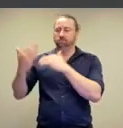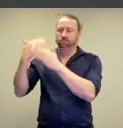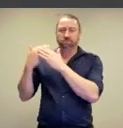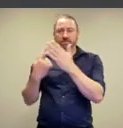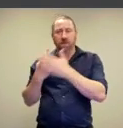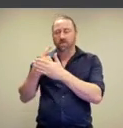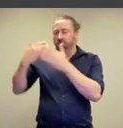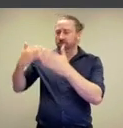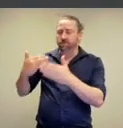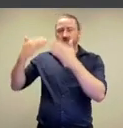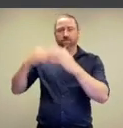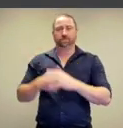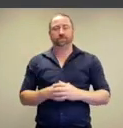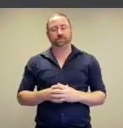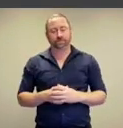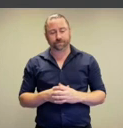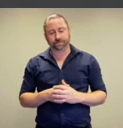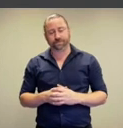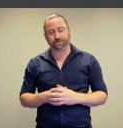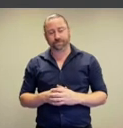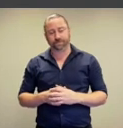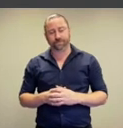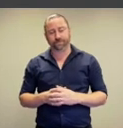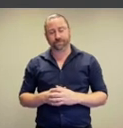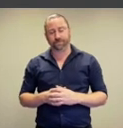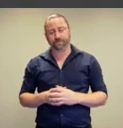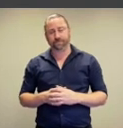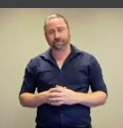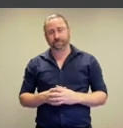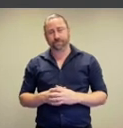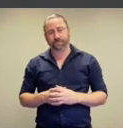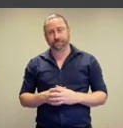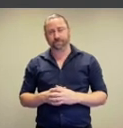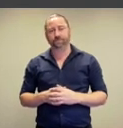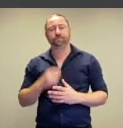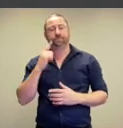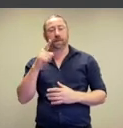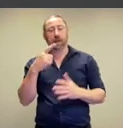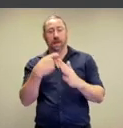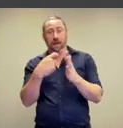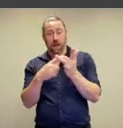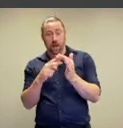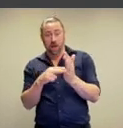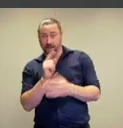of the blue period. Now, we see